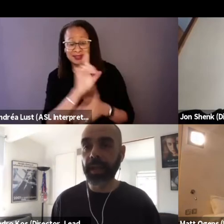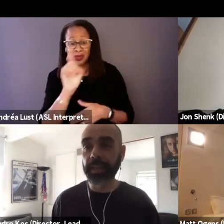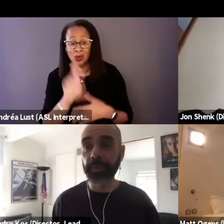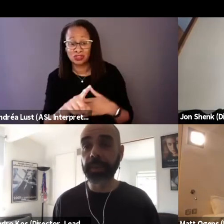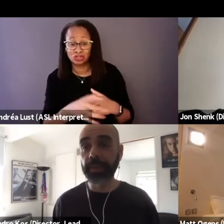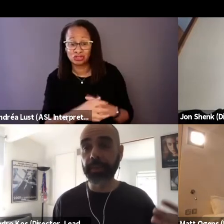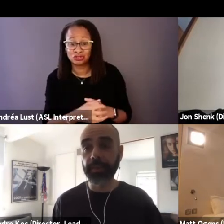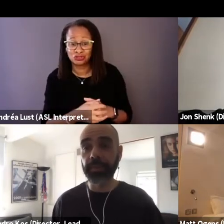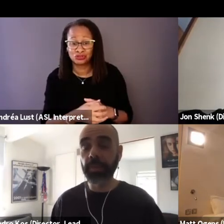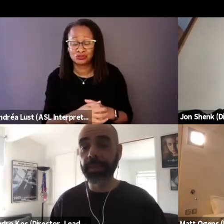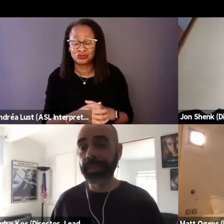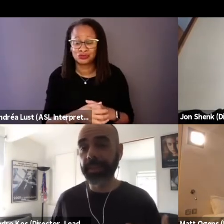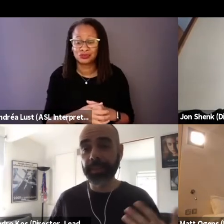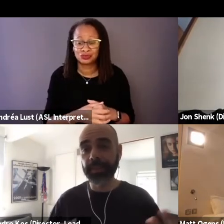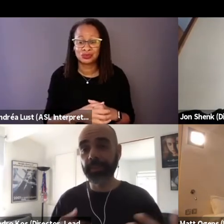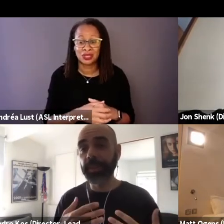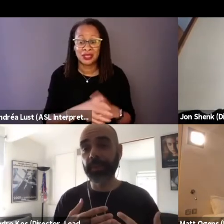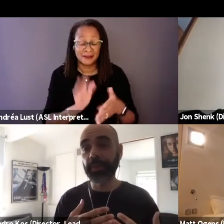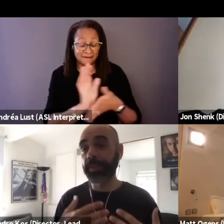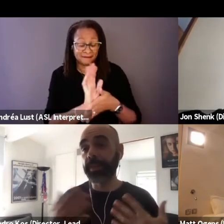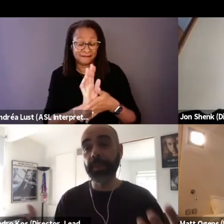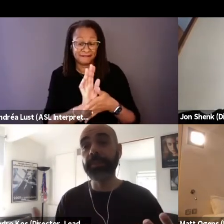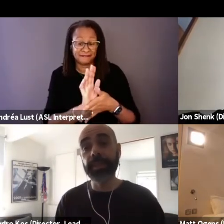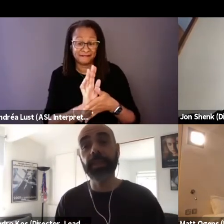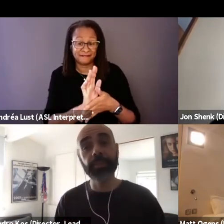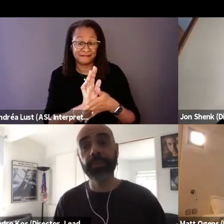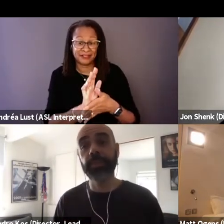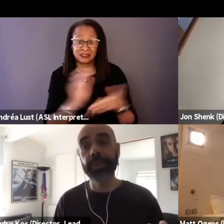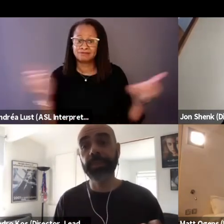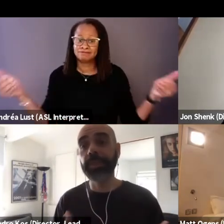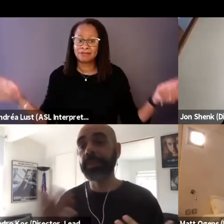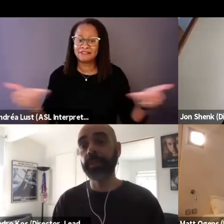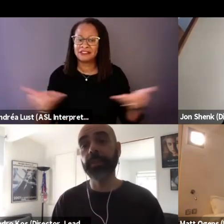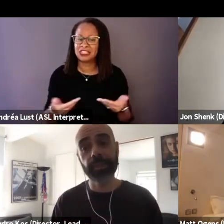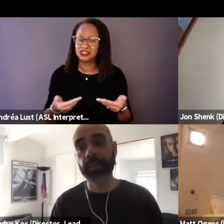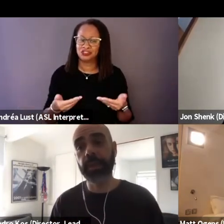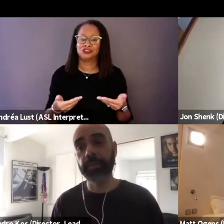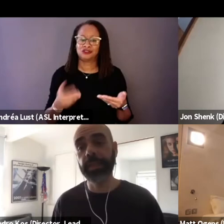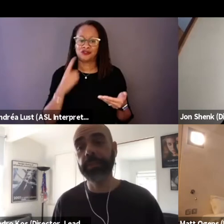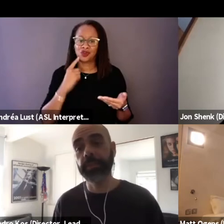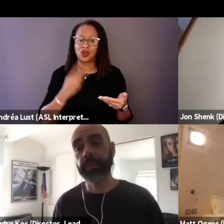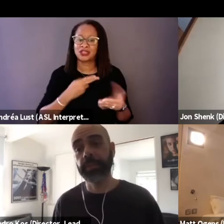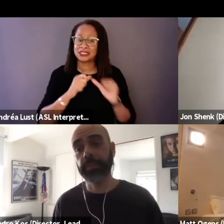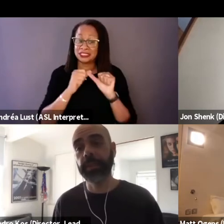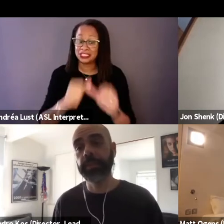And this really the film is really sort of an invitation for us to continue a certain conversation, right?